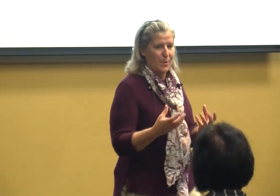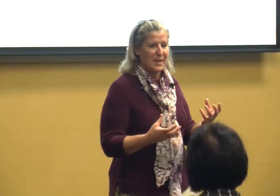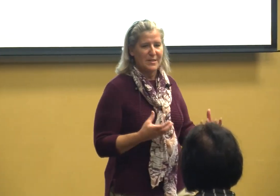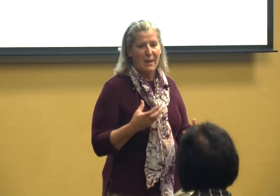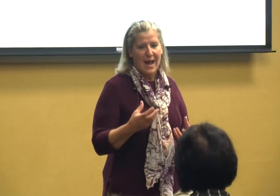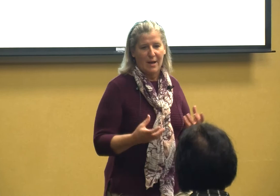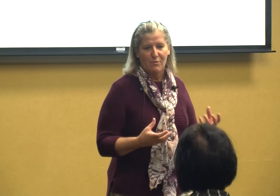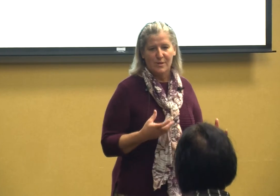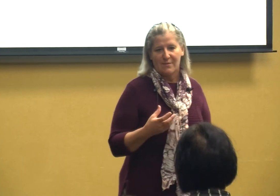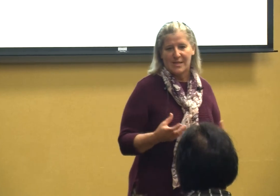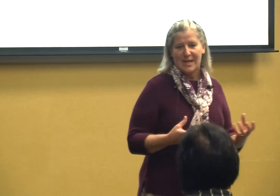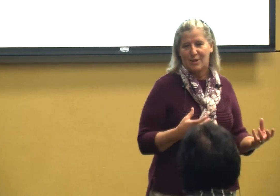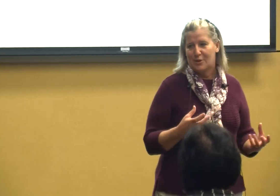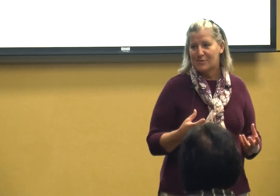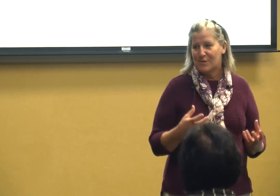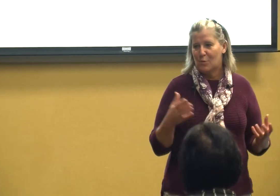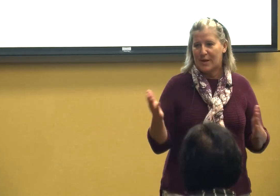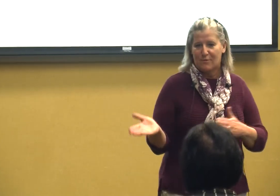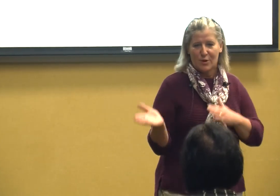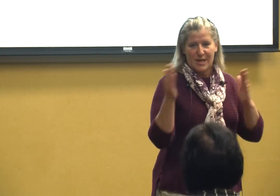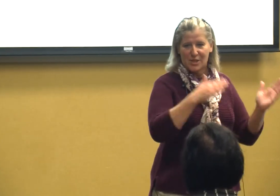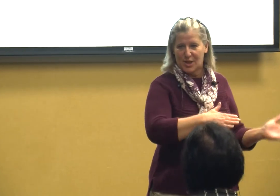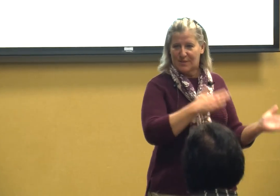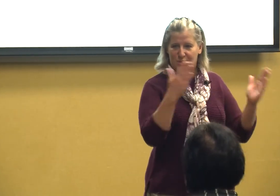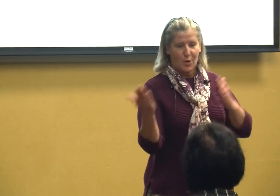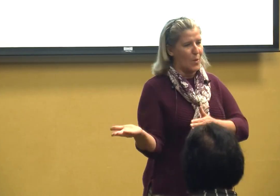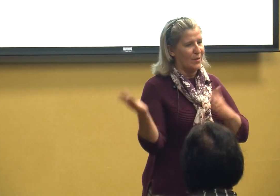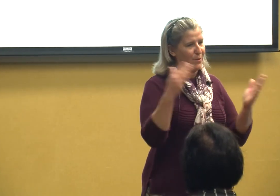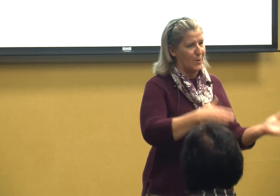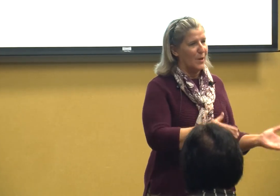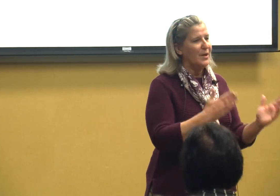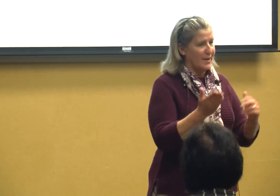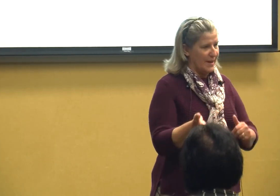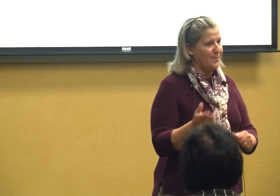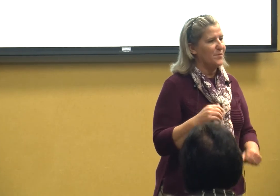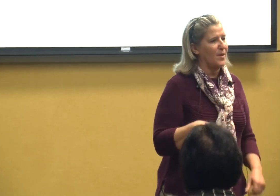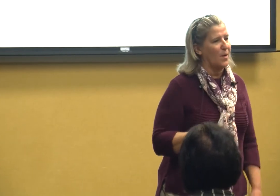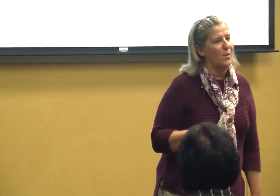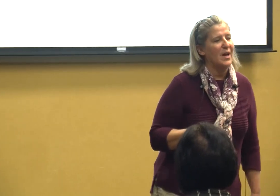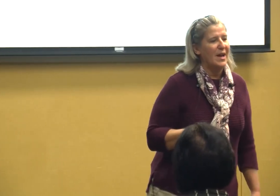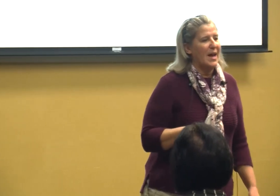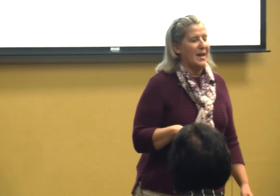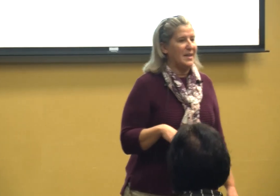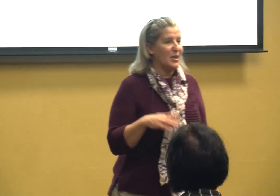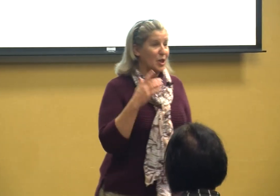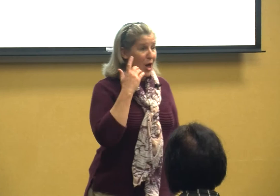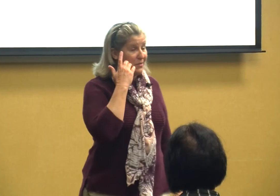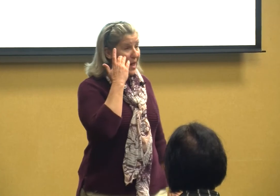mixed bag over 17 years of whatever initiatives are going through you know so I did a lot of that